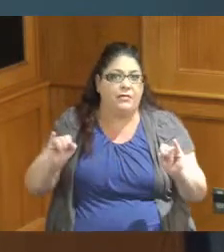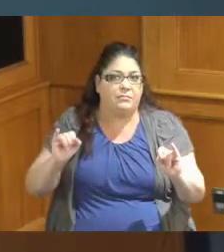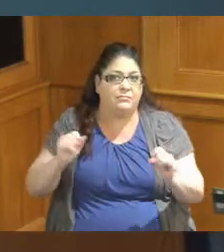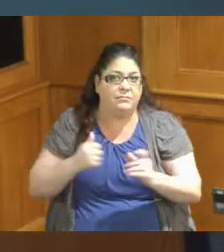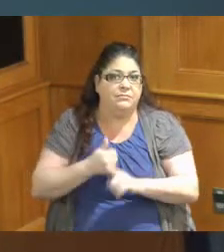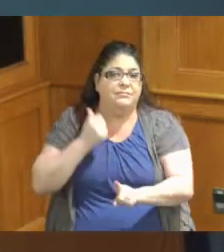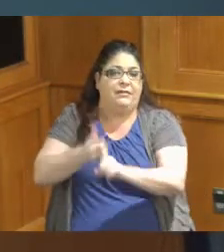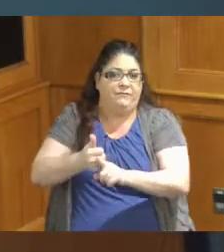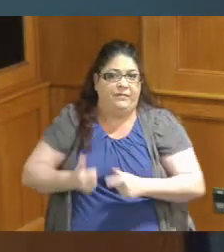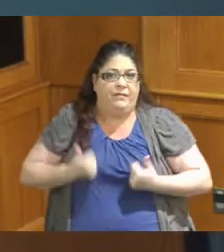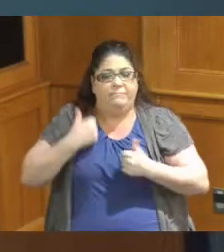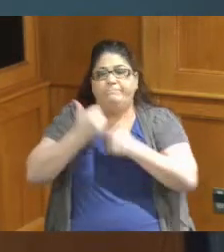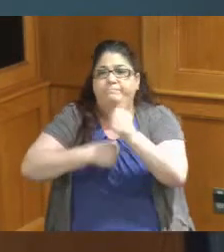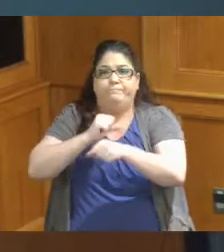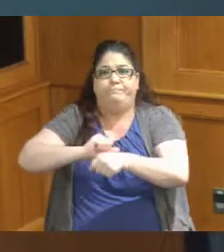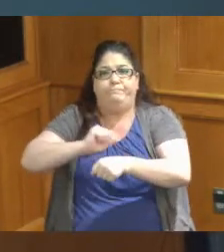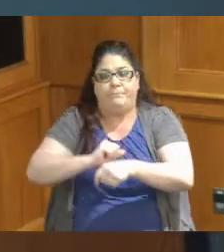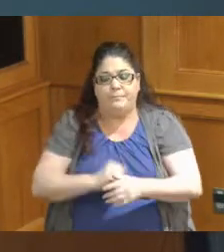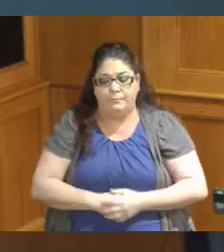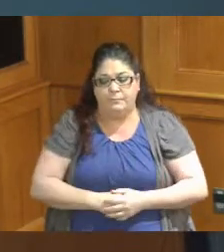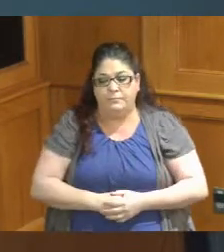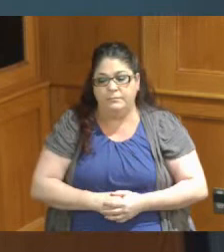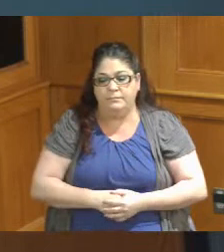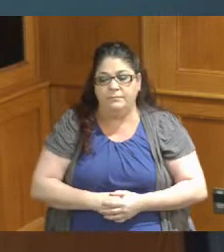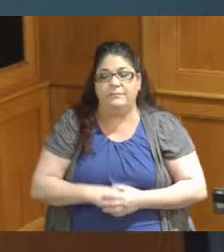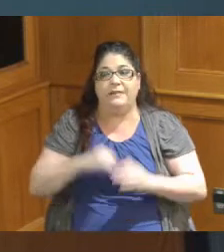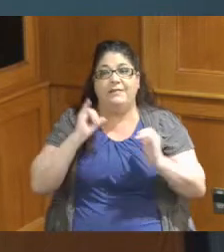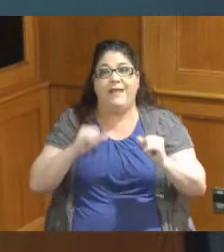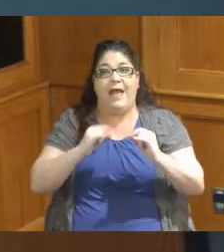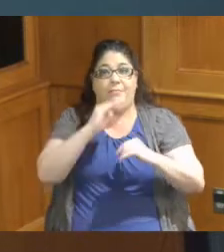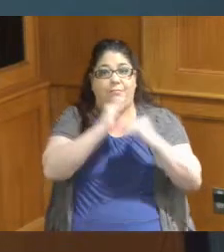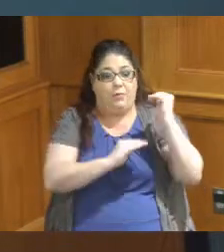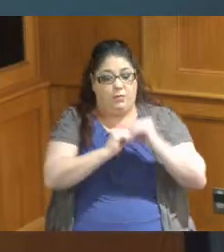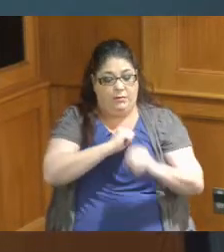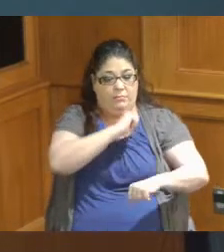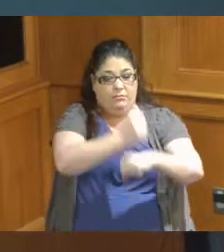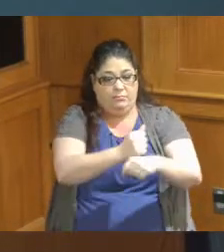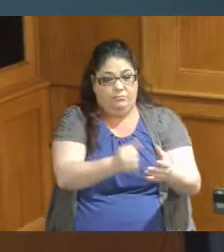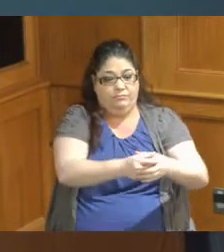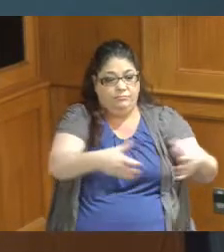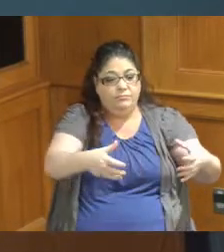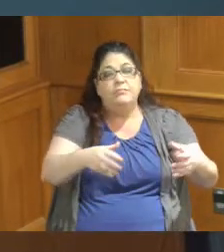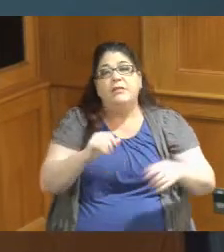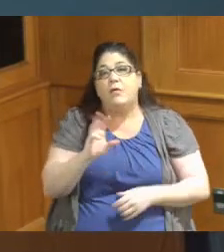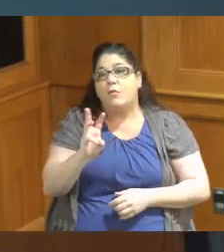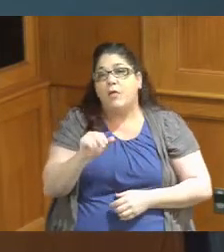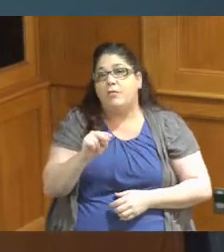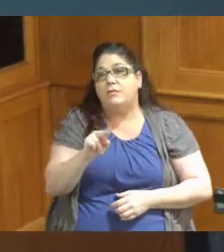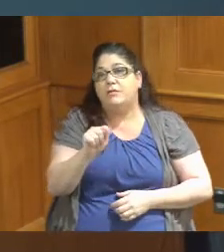dollar renovation campus in Walnut Hills is certainly well worth it and I want to thank